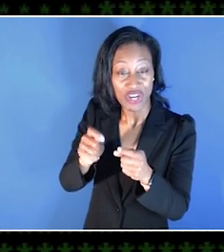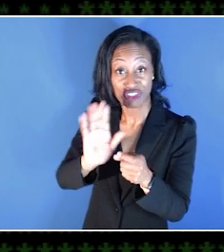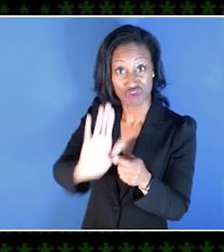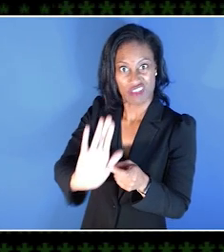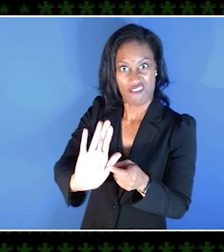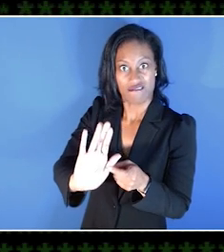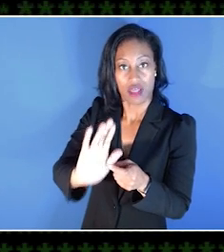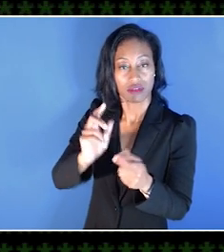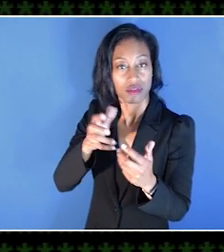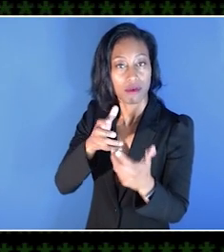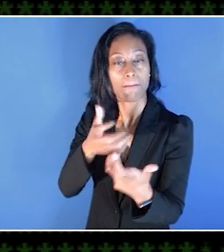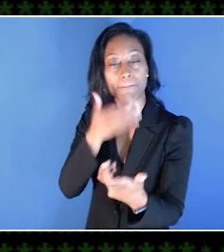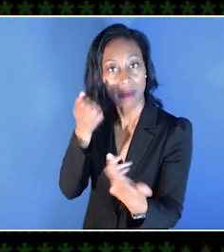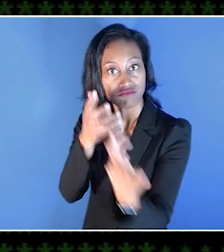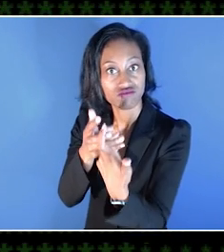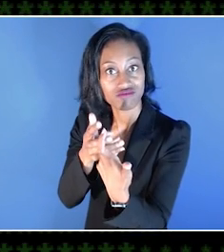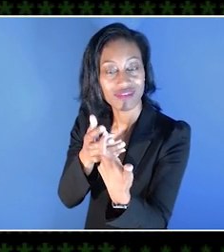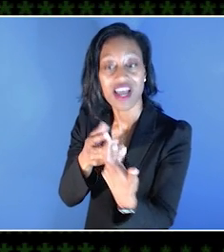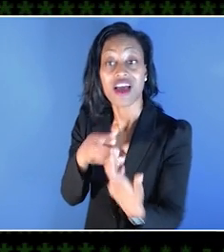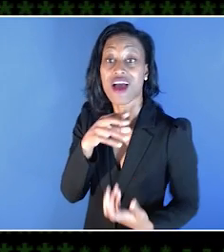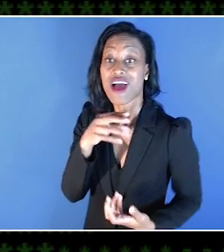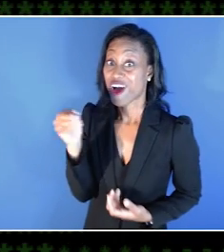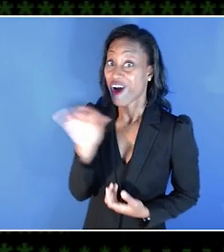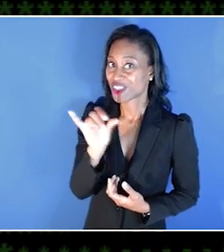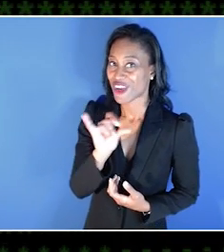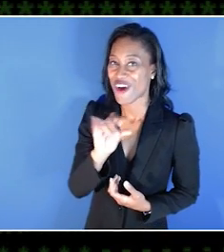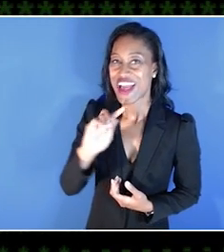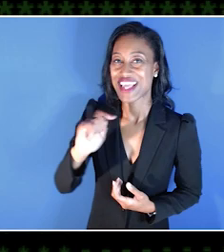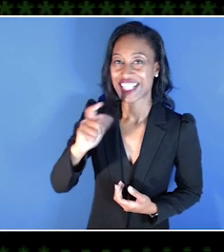Also last fall, Xbox announced the Accessibility Features Tags